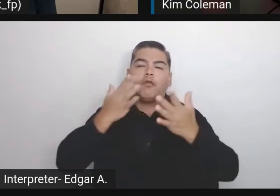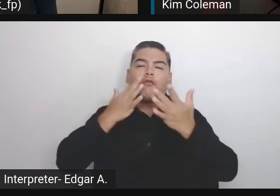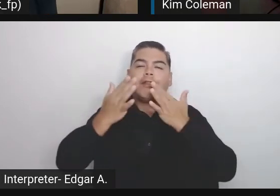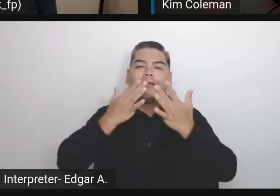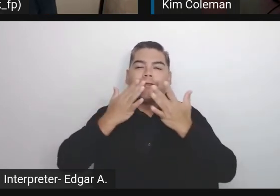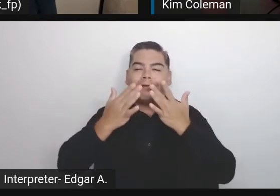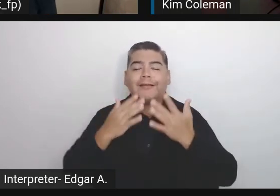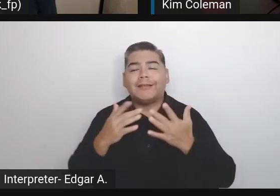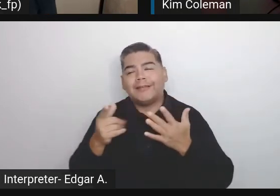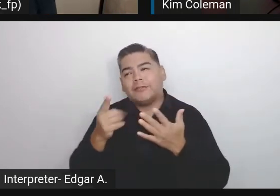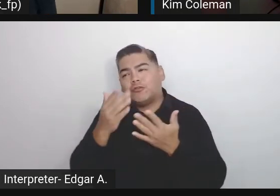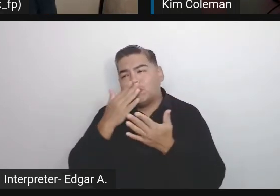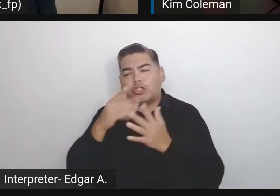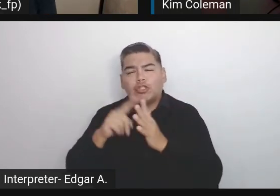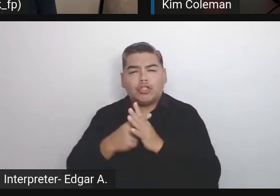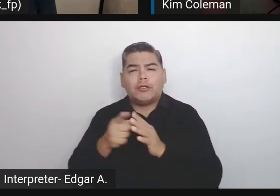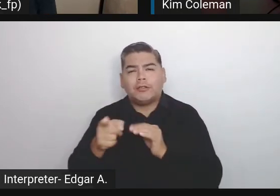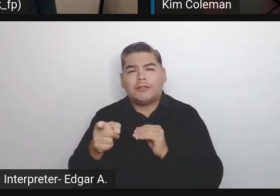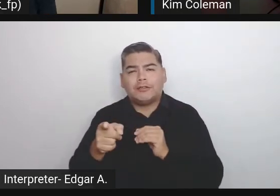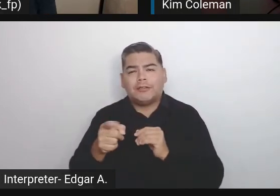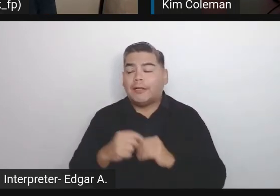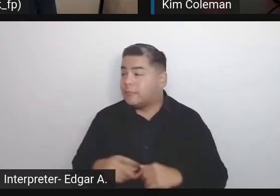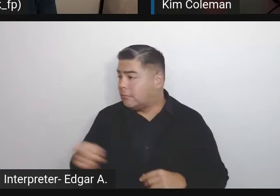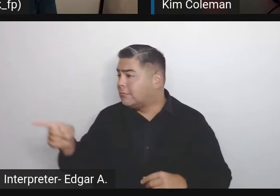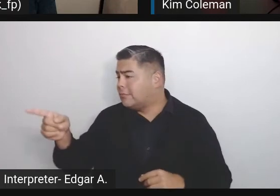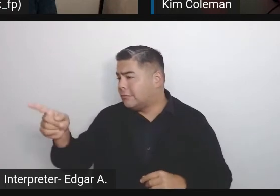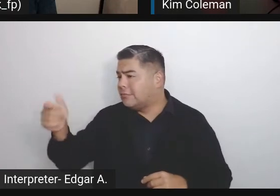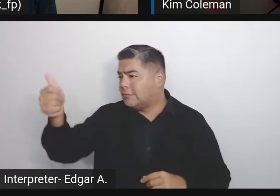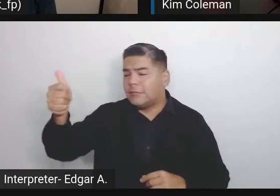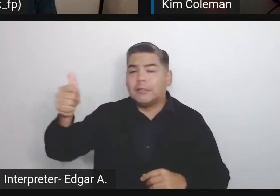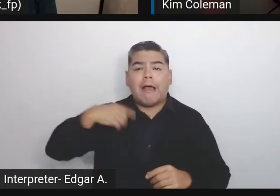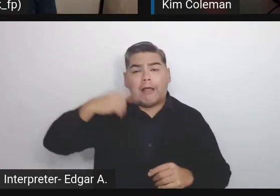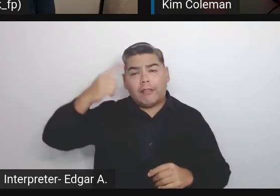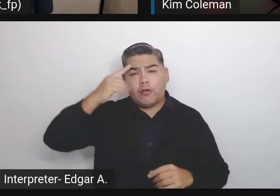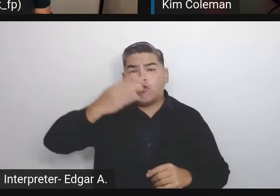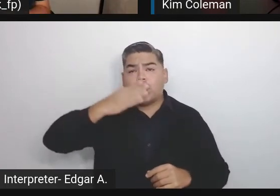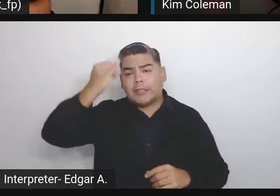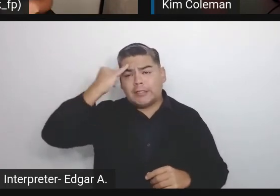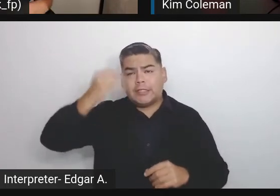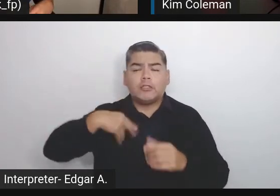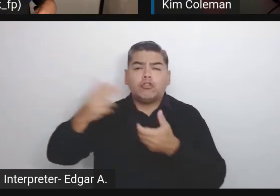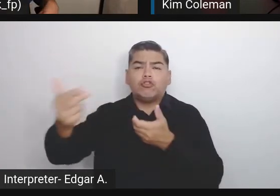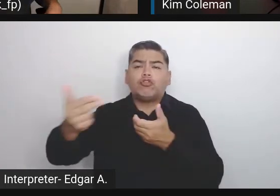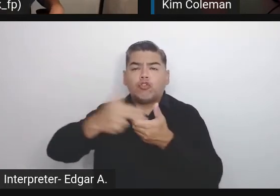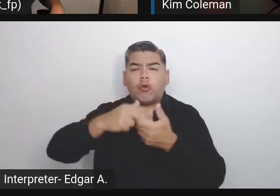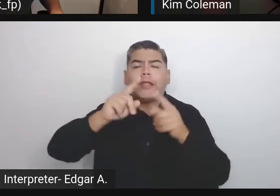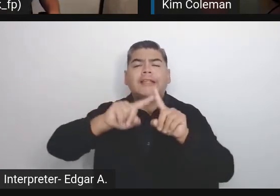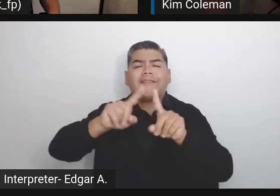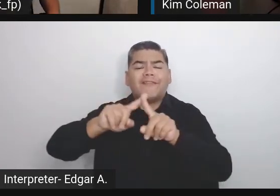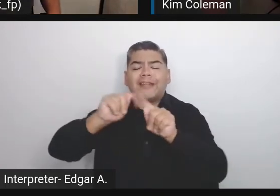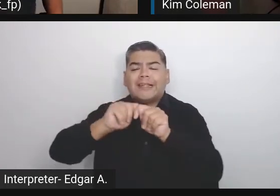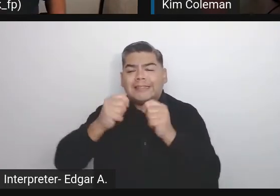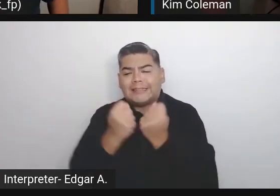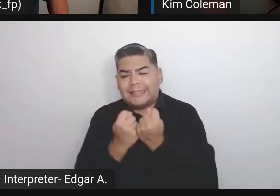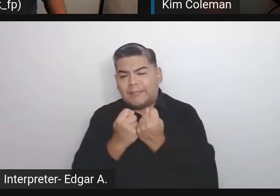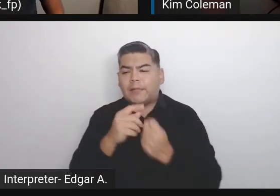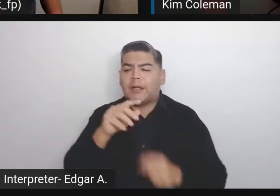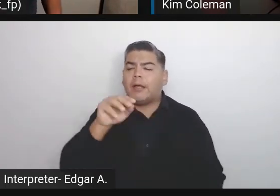I would suggest joining the Make WordPress Slack if you're not a member yet. There's various teams in there and it's like virtual Contributor Day